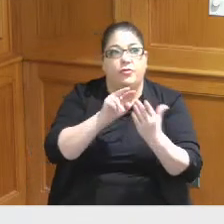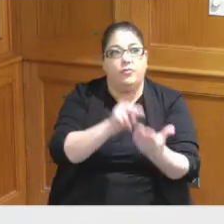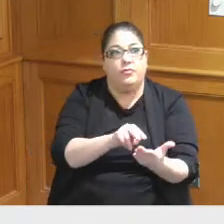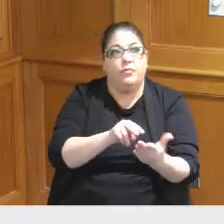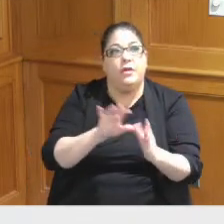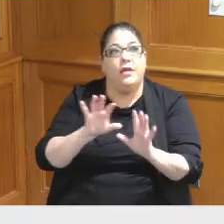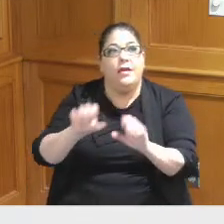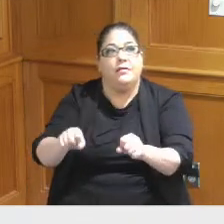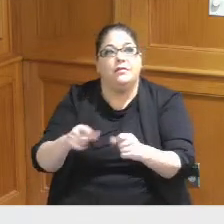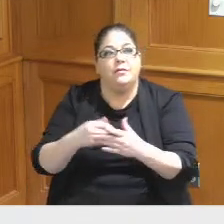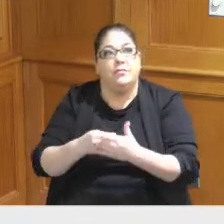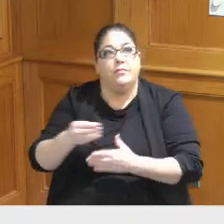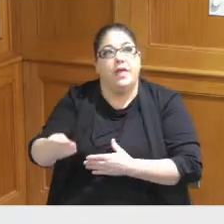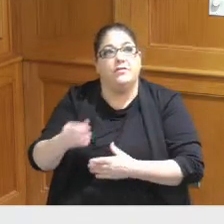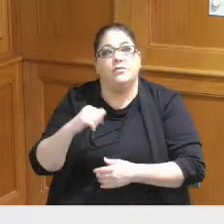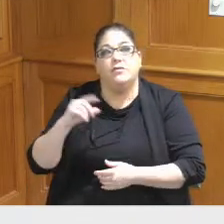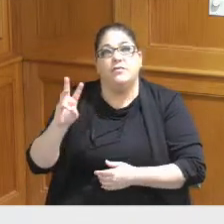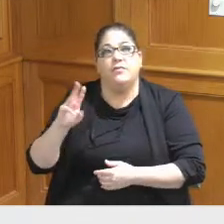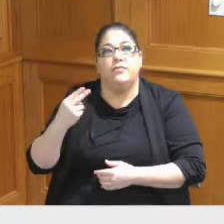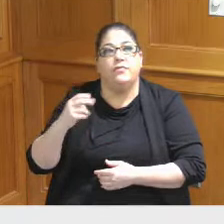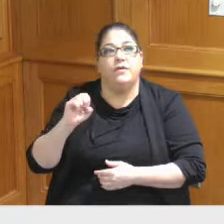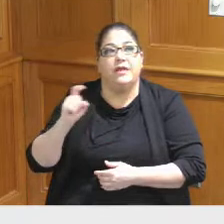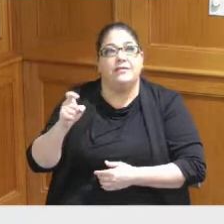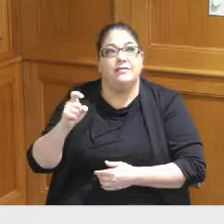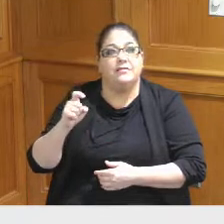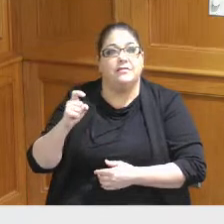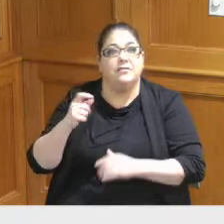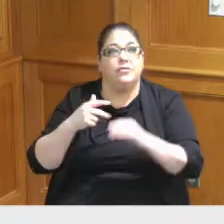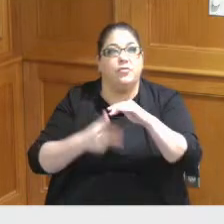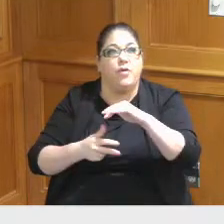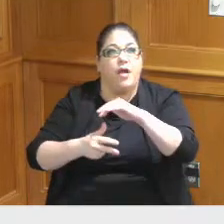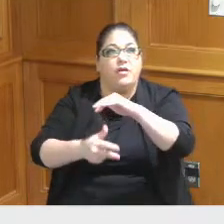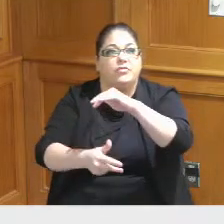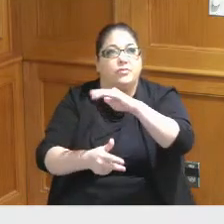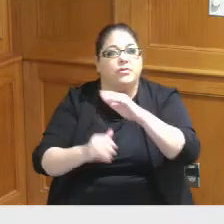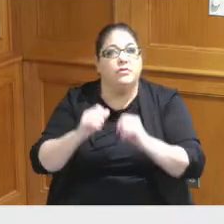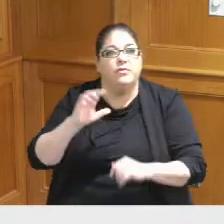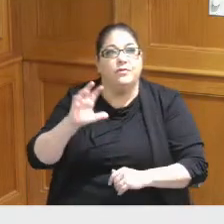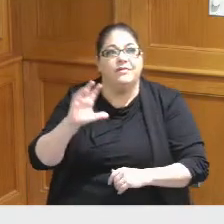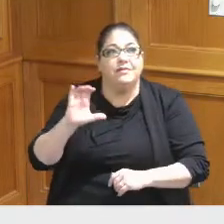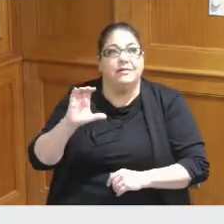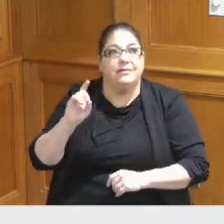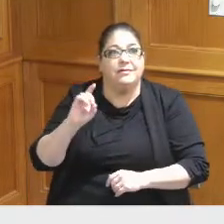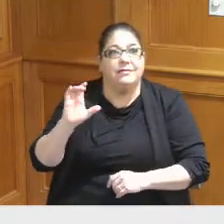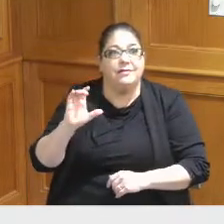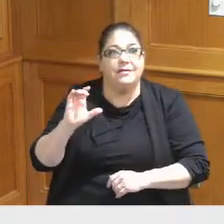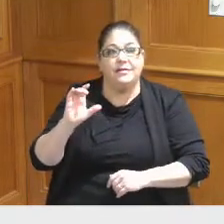Whex Garage I believe that 3CDC had received some very favorable terms from the state on